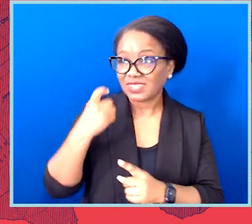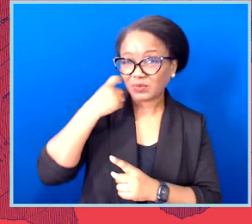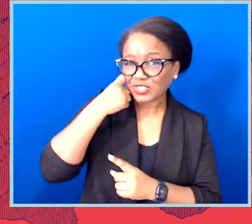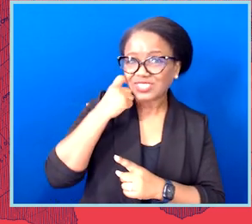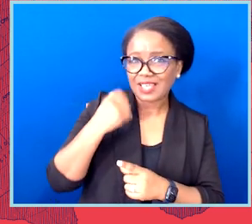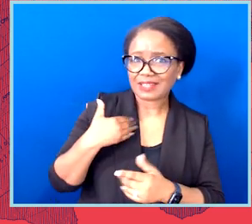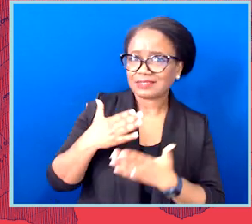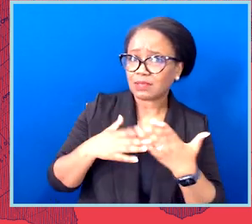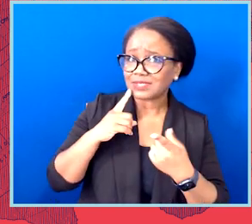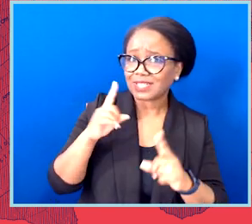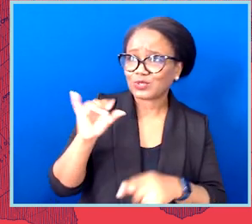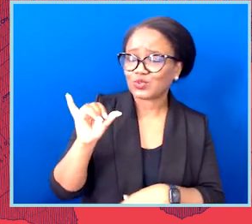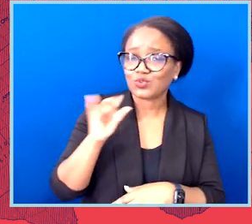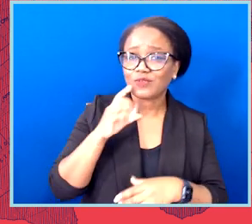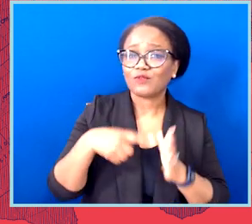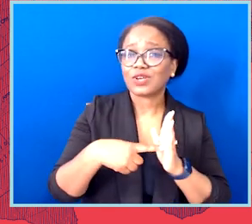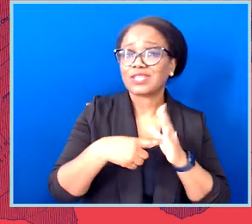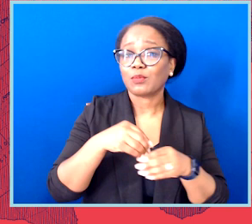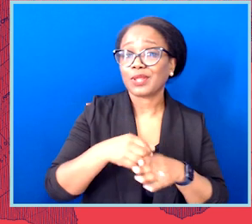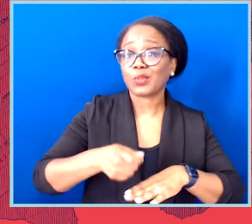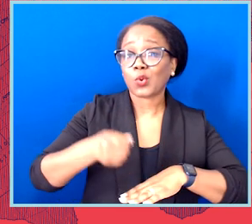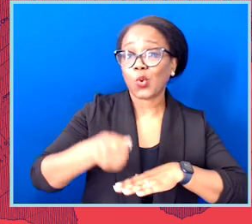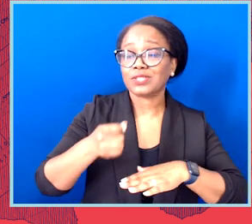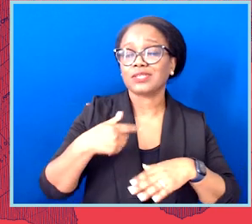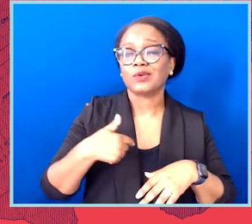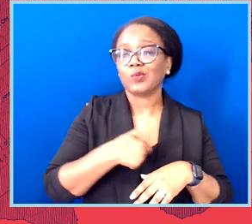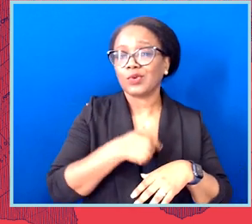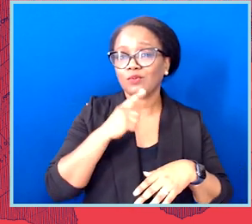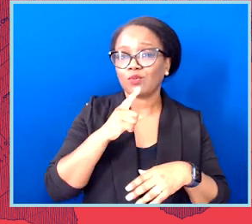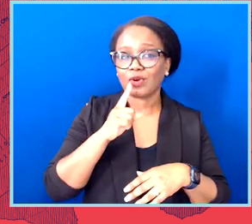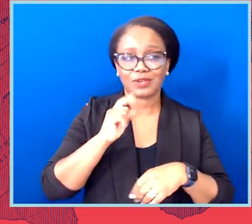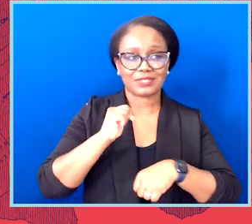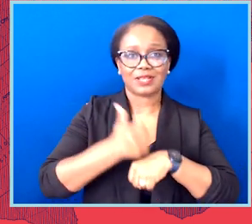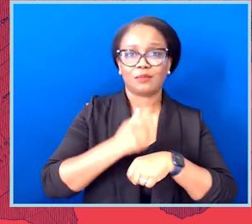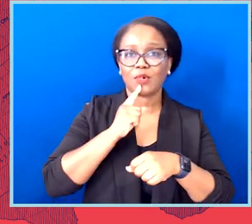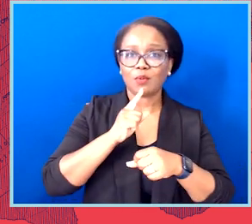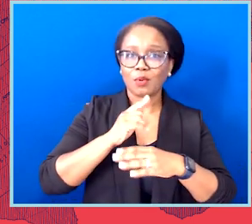For example, we were successful permanently in blocking an illegal voter purge program